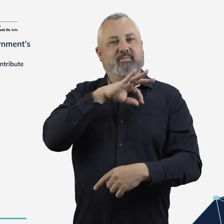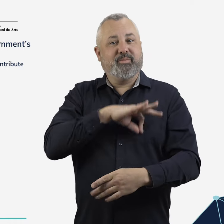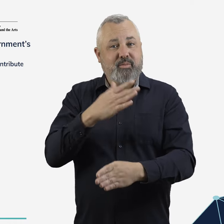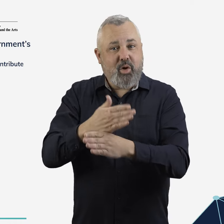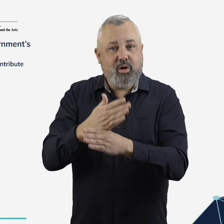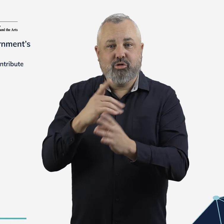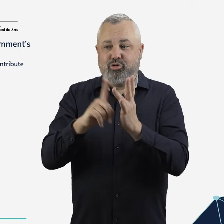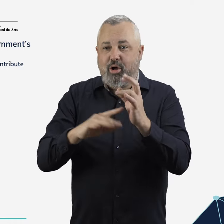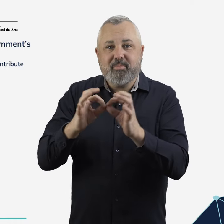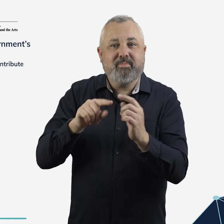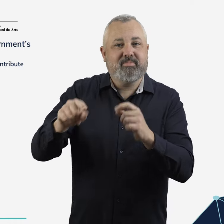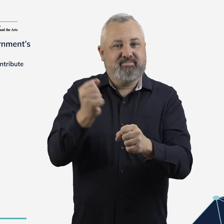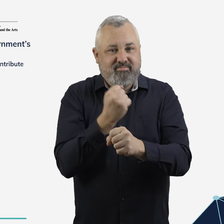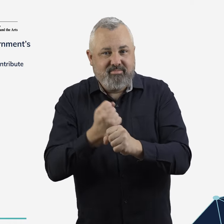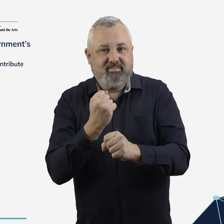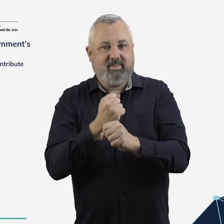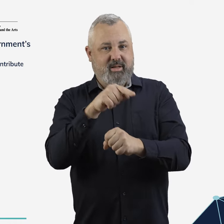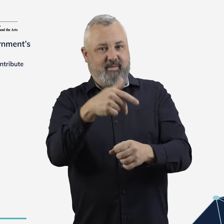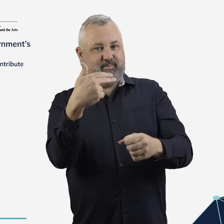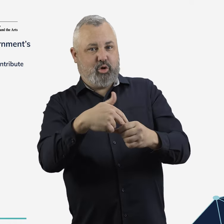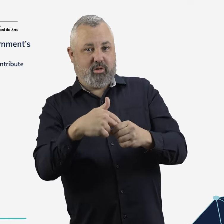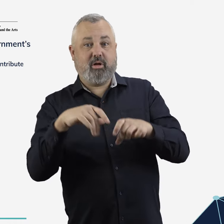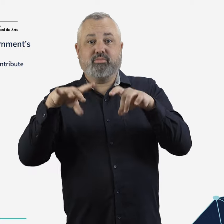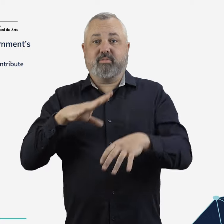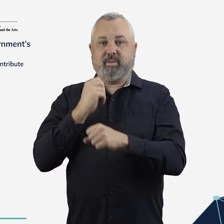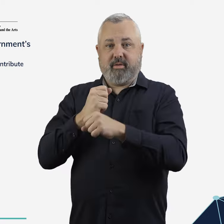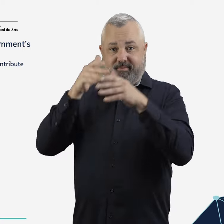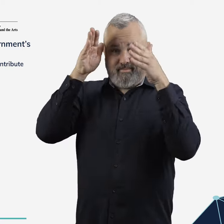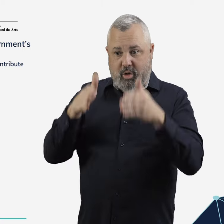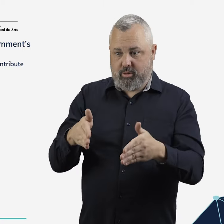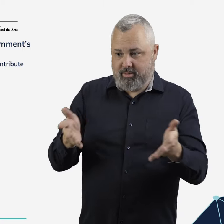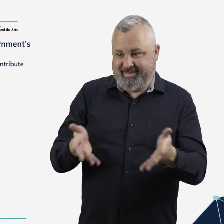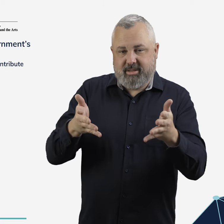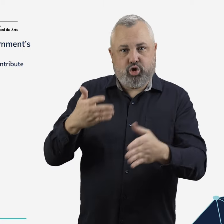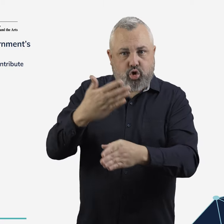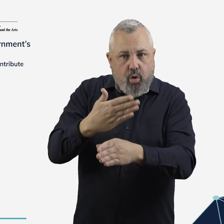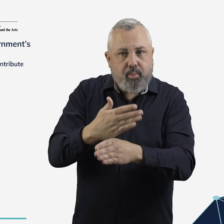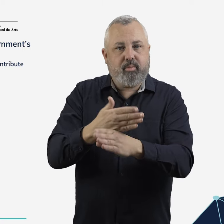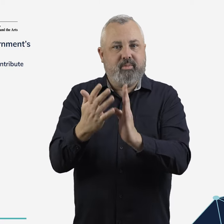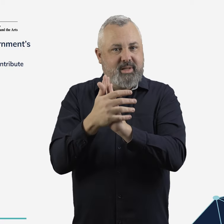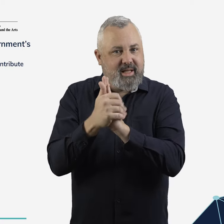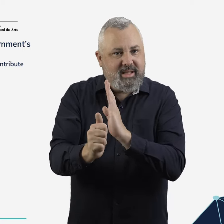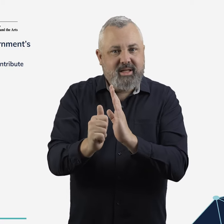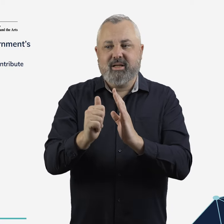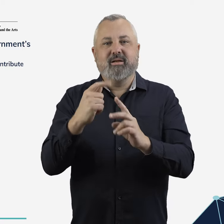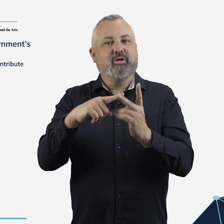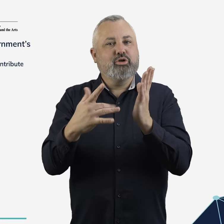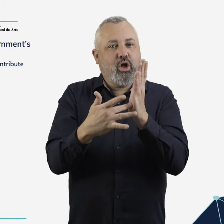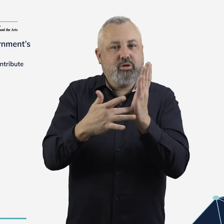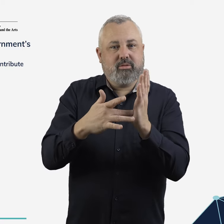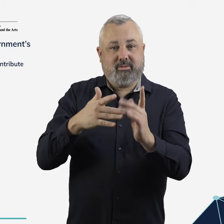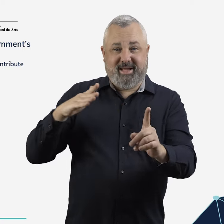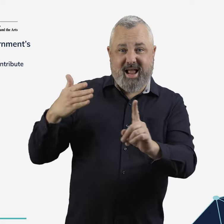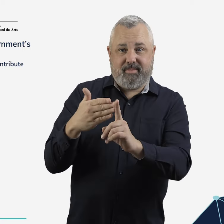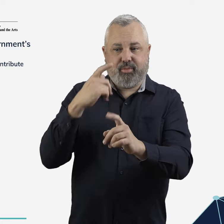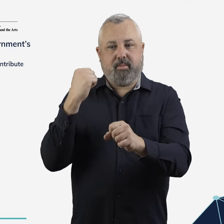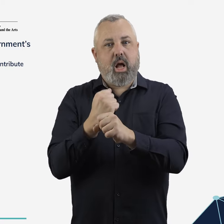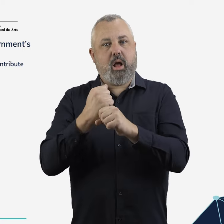As a priority Future Made in Australia sector, the government has committed to fast-tracking support